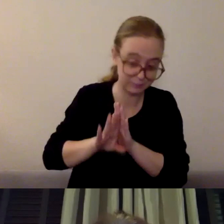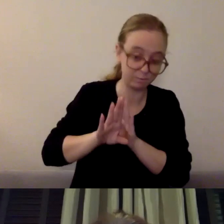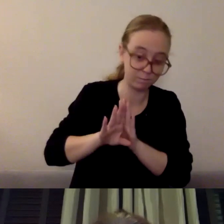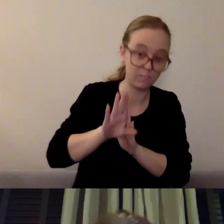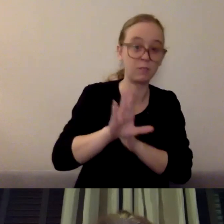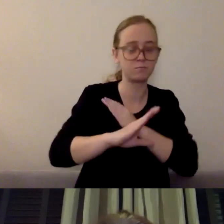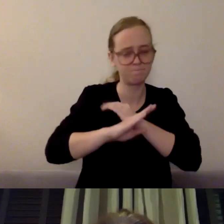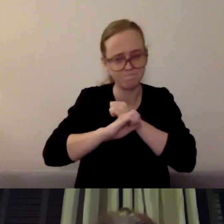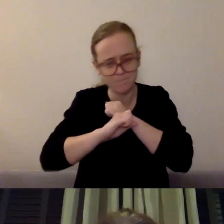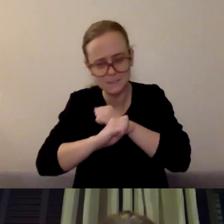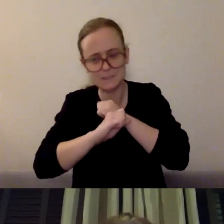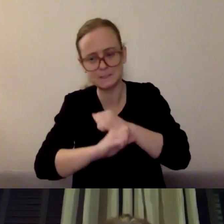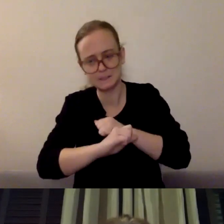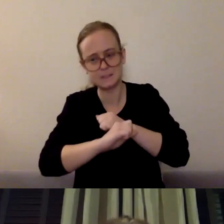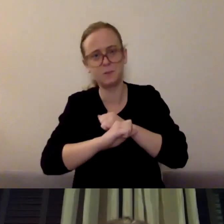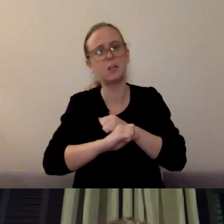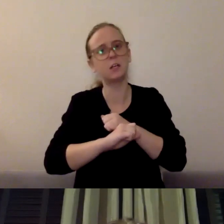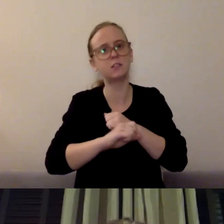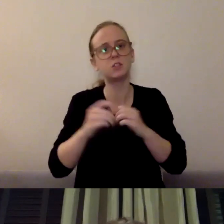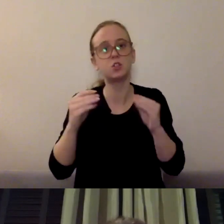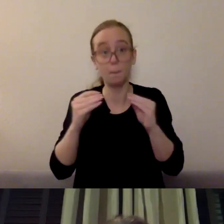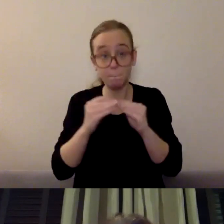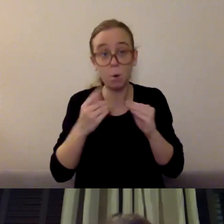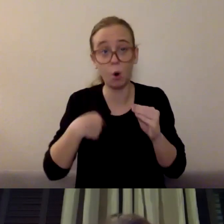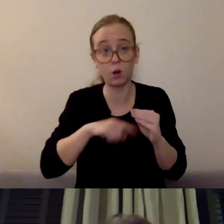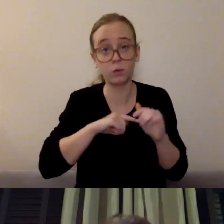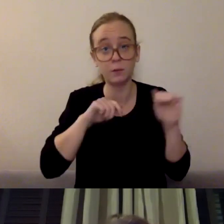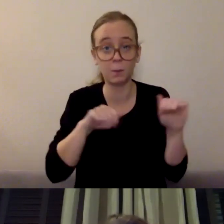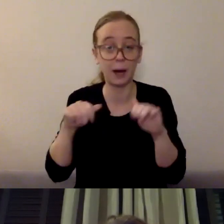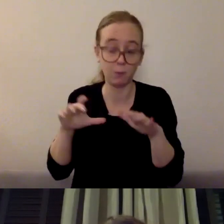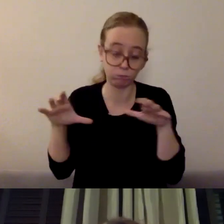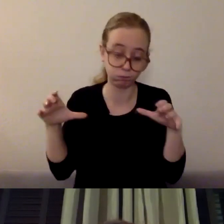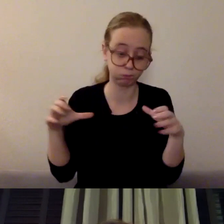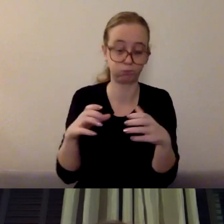and successfully and sometimes even stronger and having learned skills